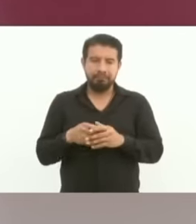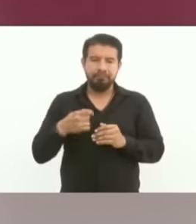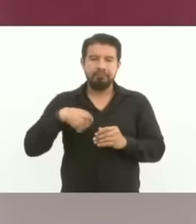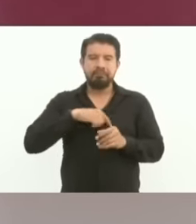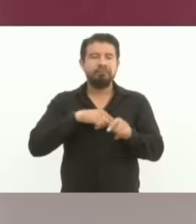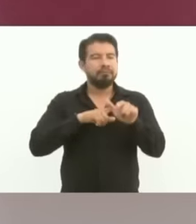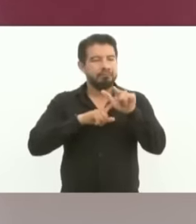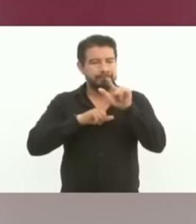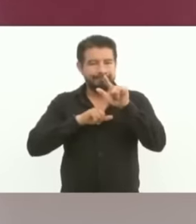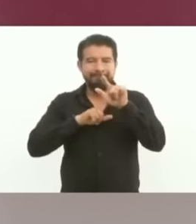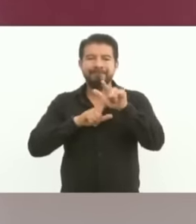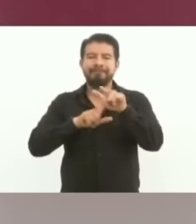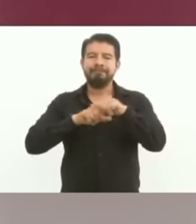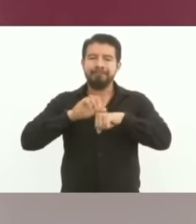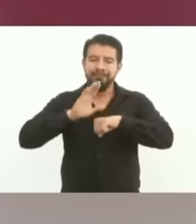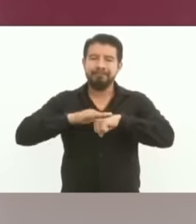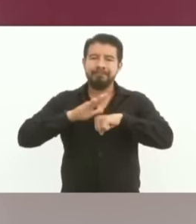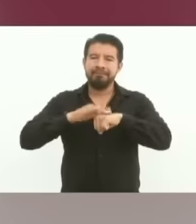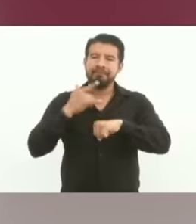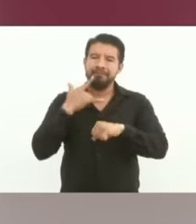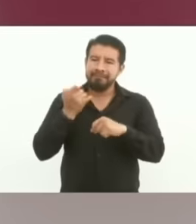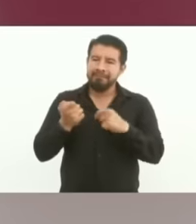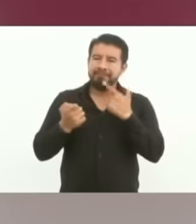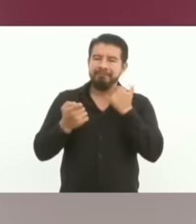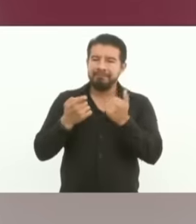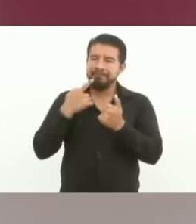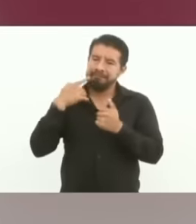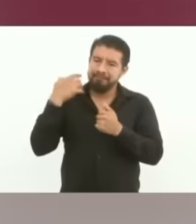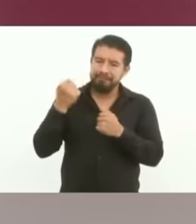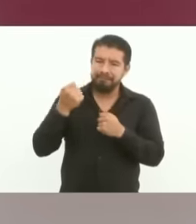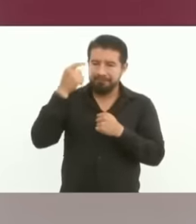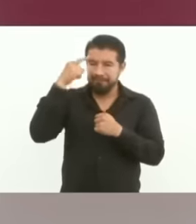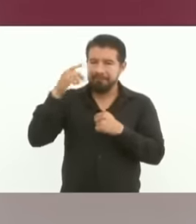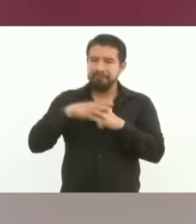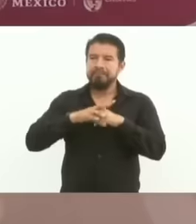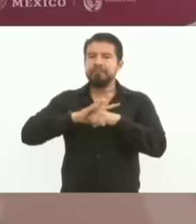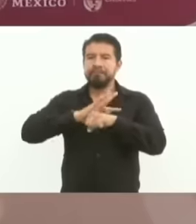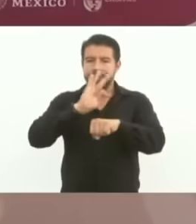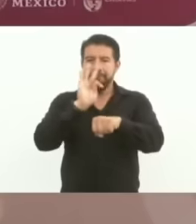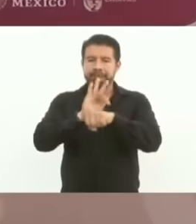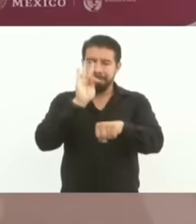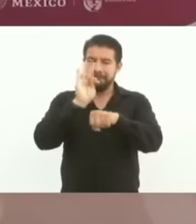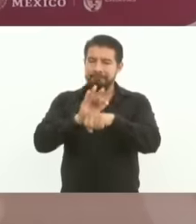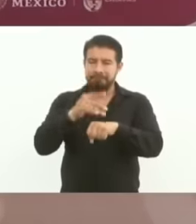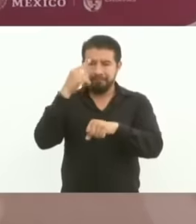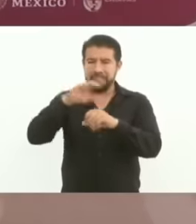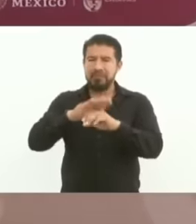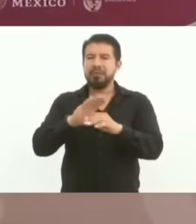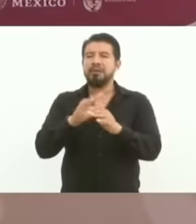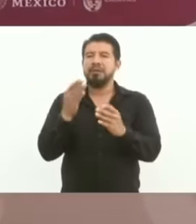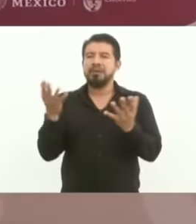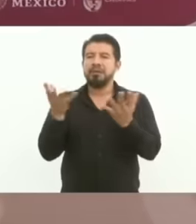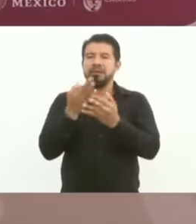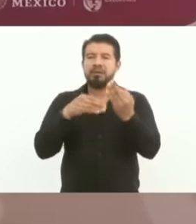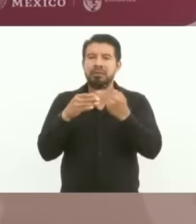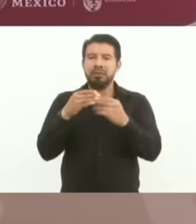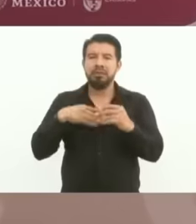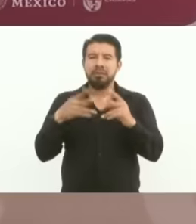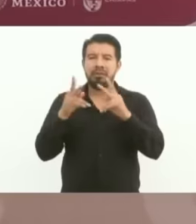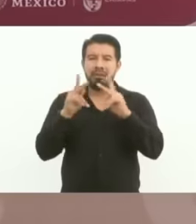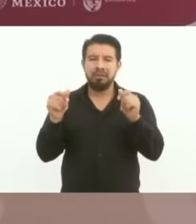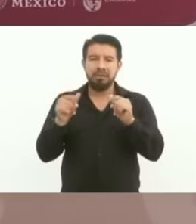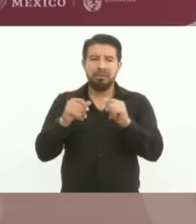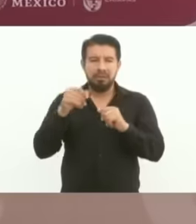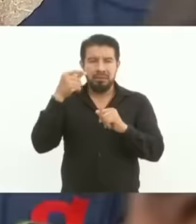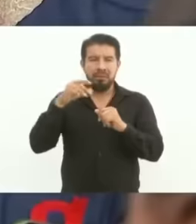ensuring that There is well-being so that Peace can be achieved Because Peace is the fruit of justice That is